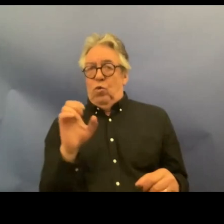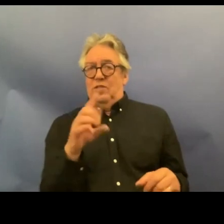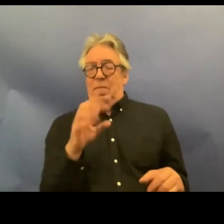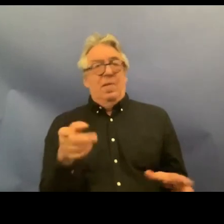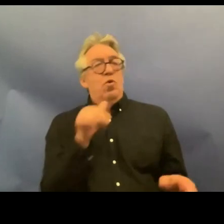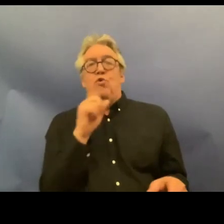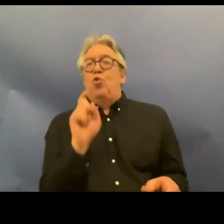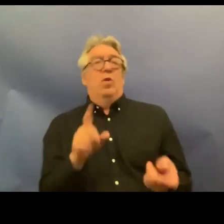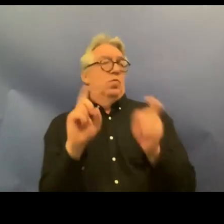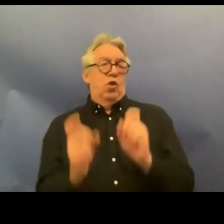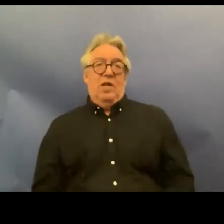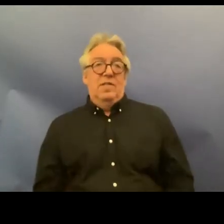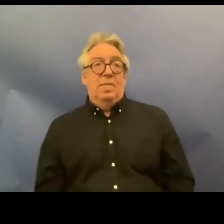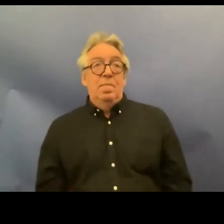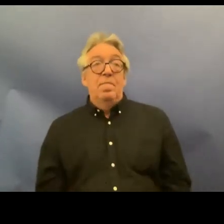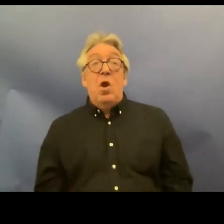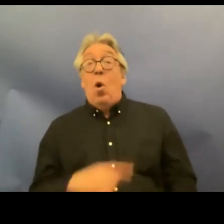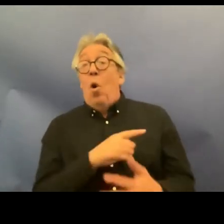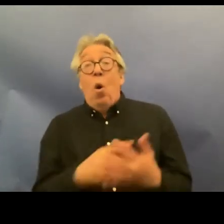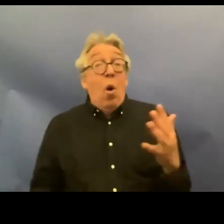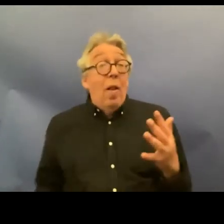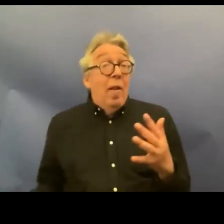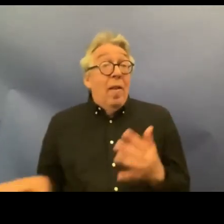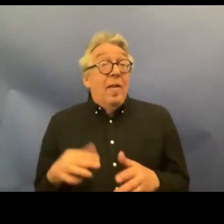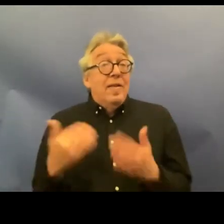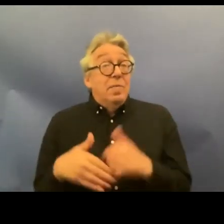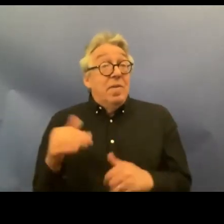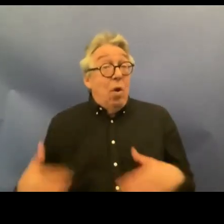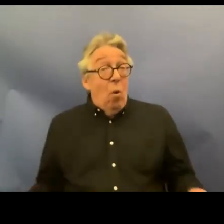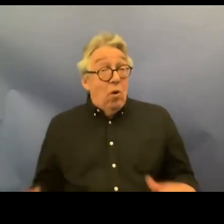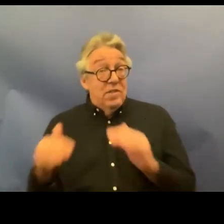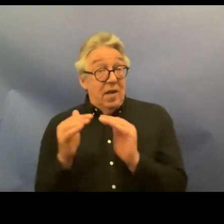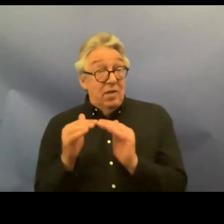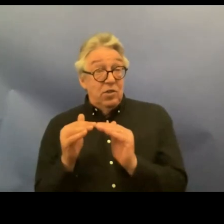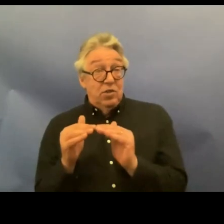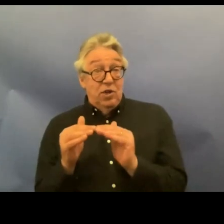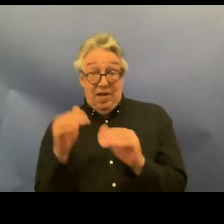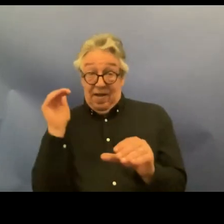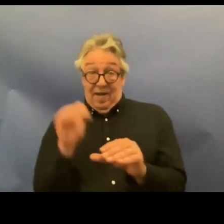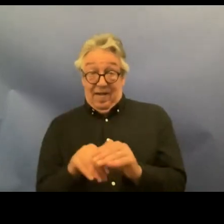needed all the disability organizations represented in the uh working group